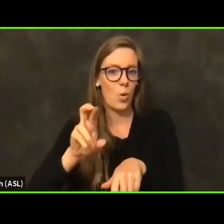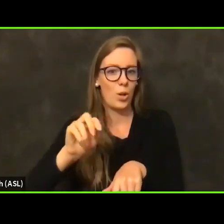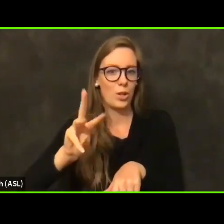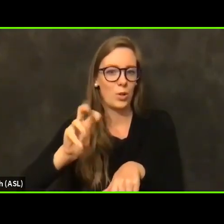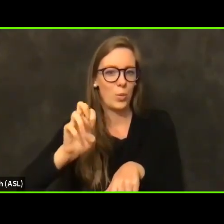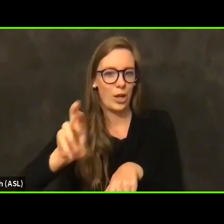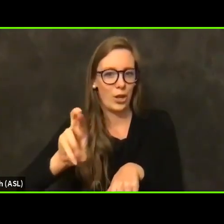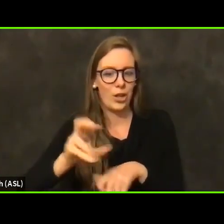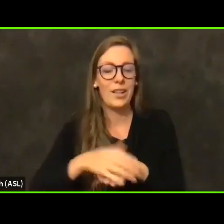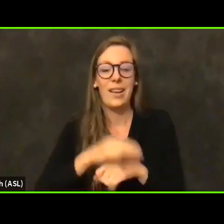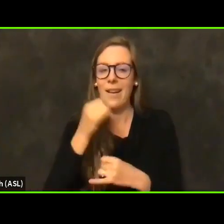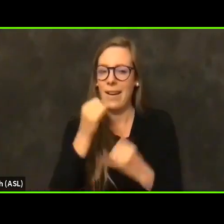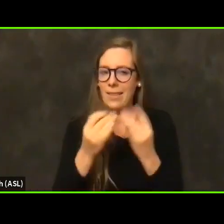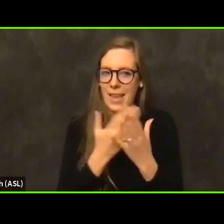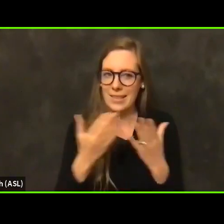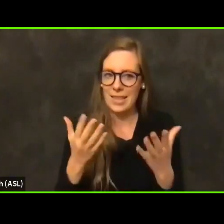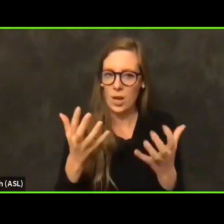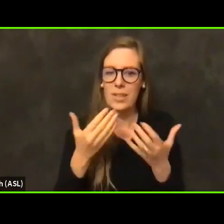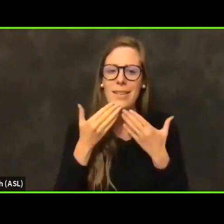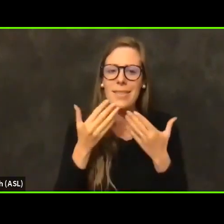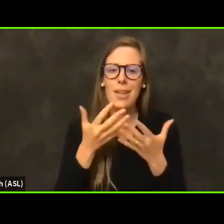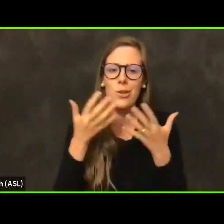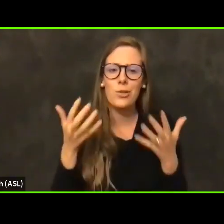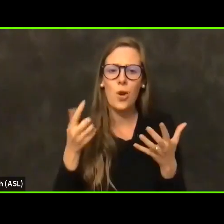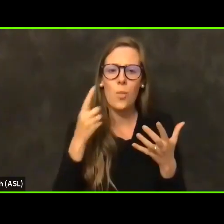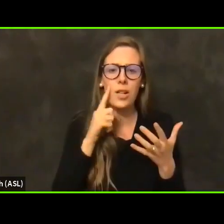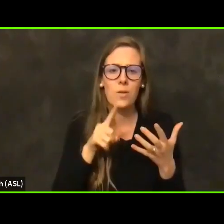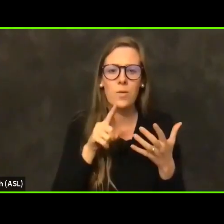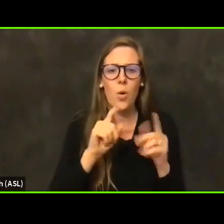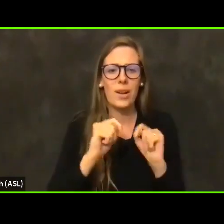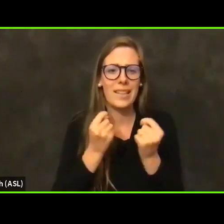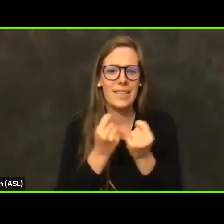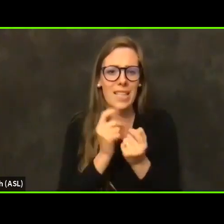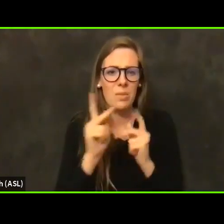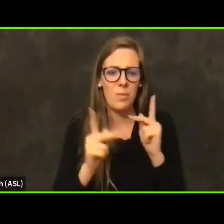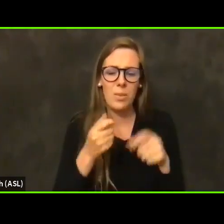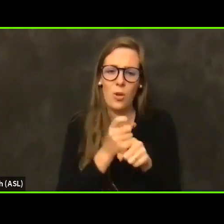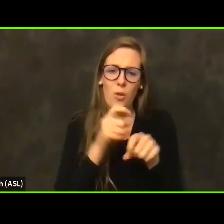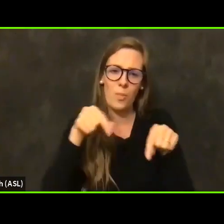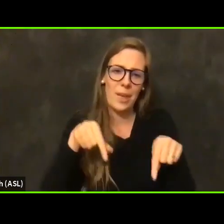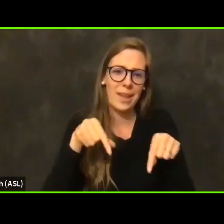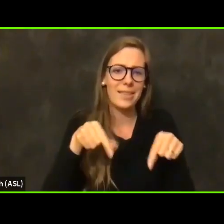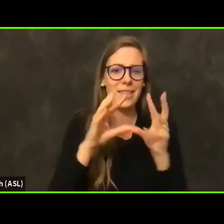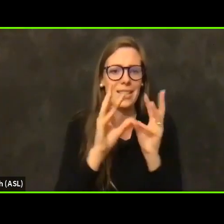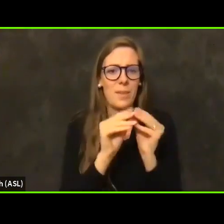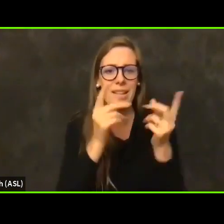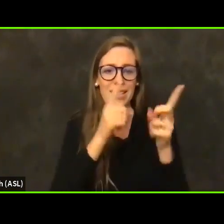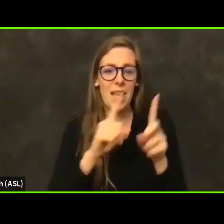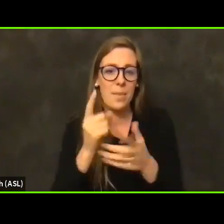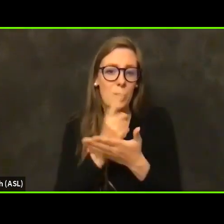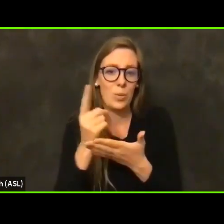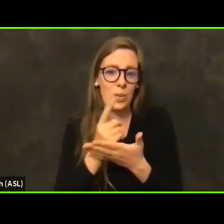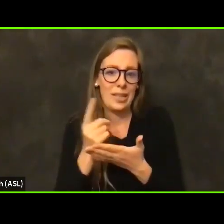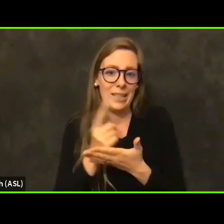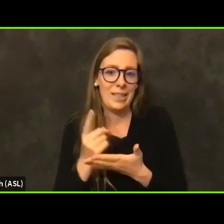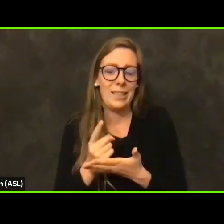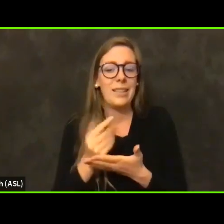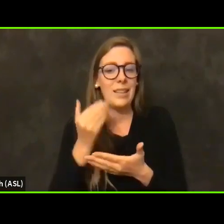And last thing, I just want to say thank you so much to the team of folks who make these these meetings happen every single week. You know that our public information